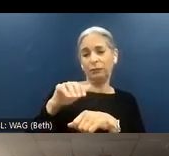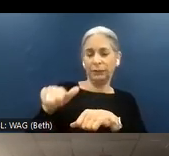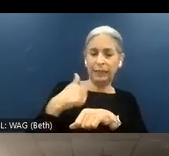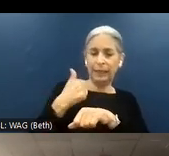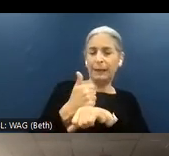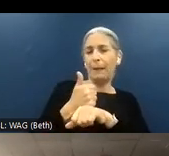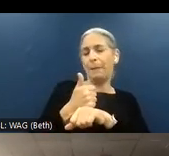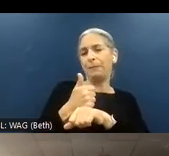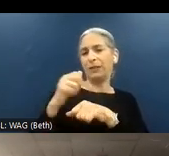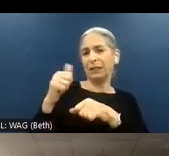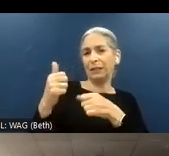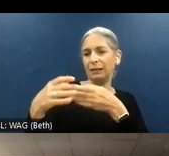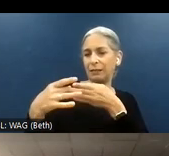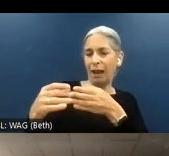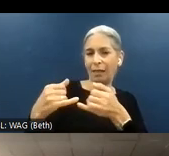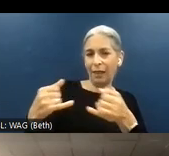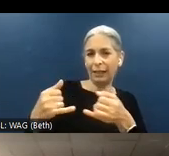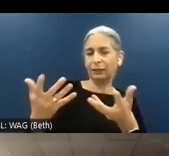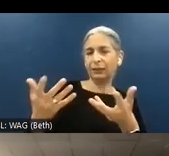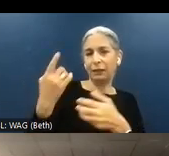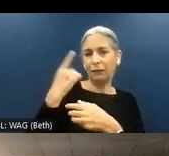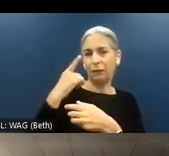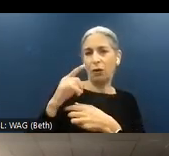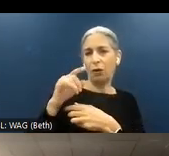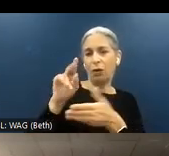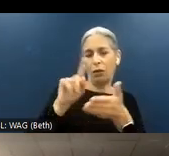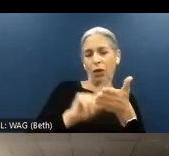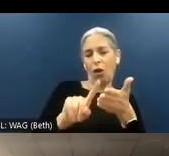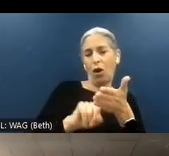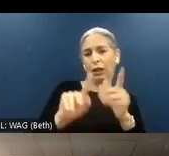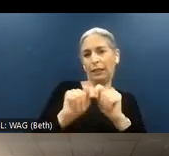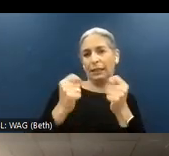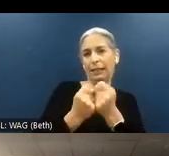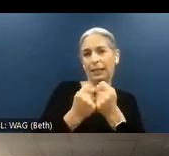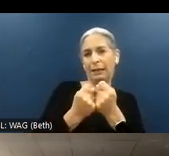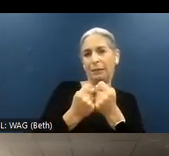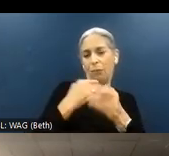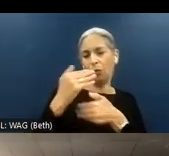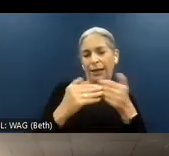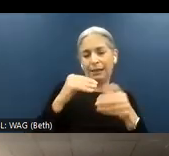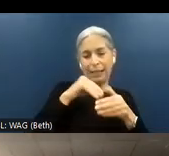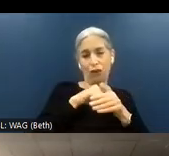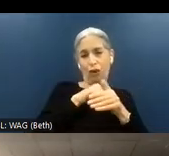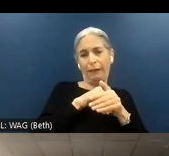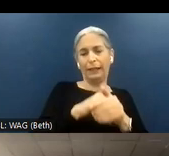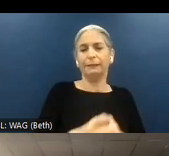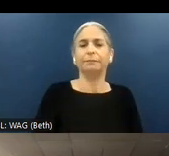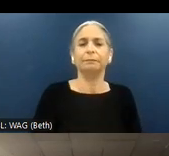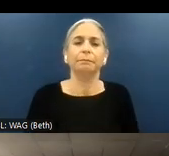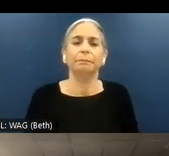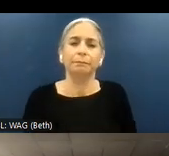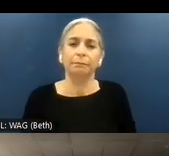guidelines to facilitate the auditing process internally.